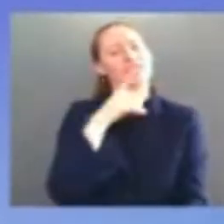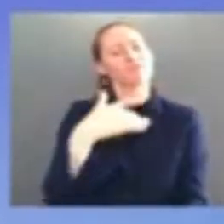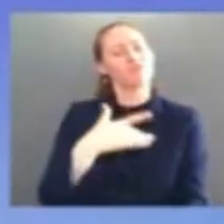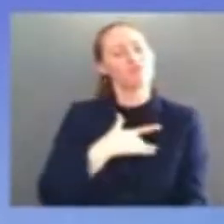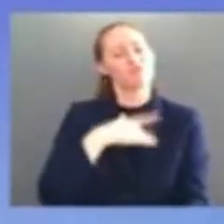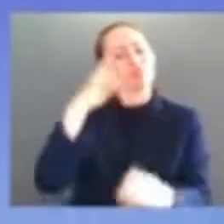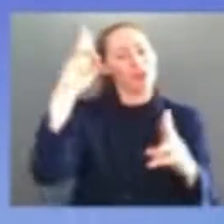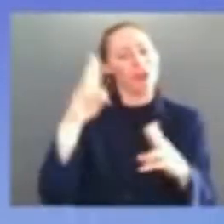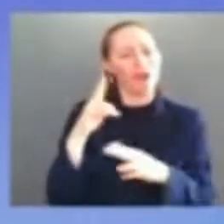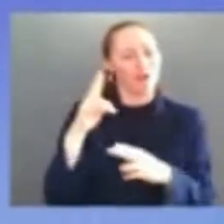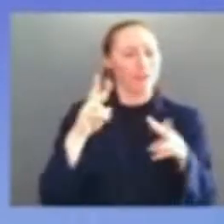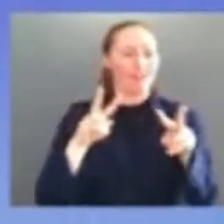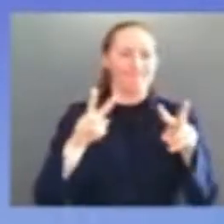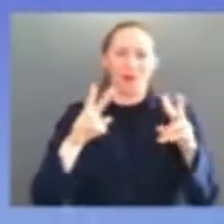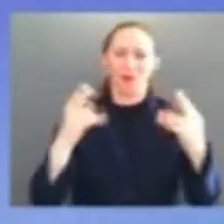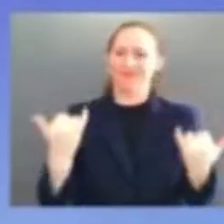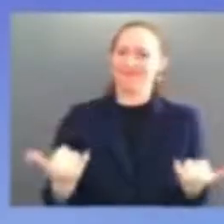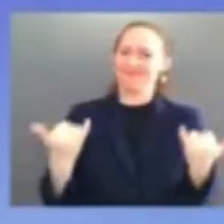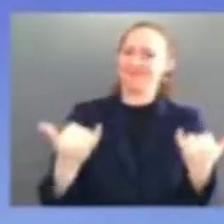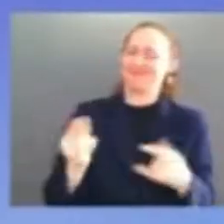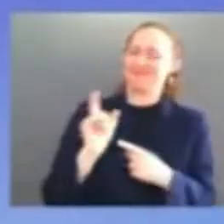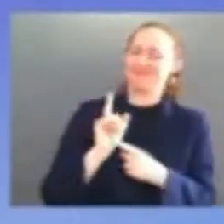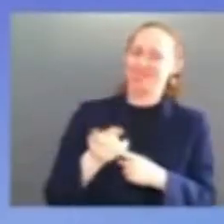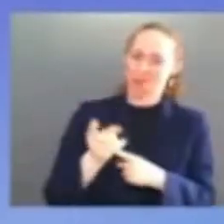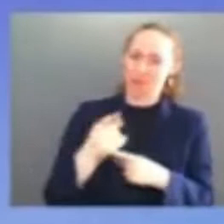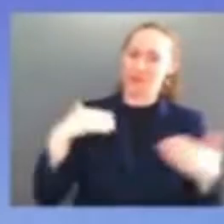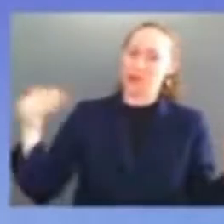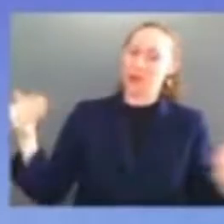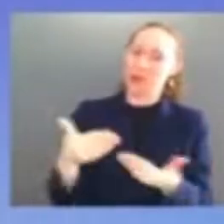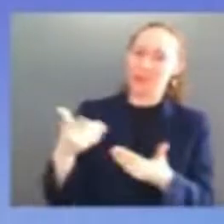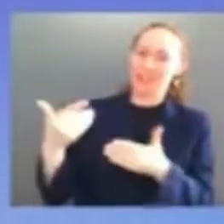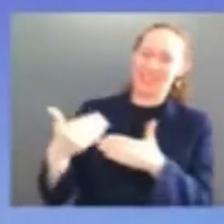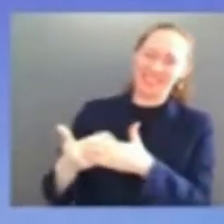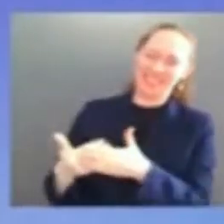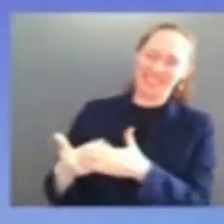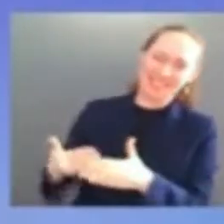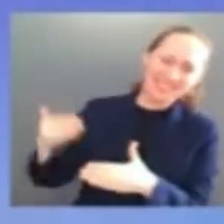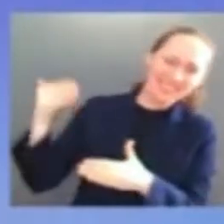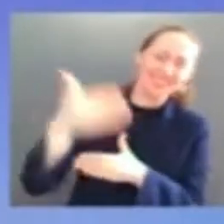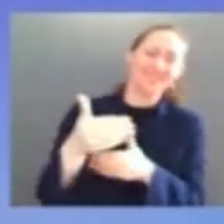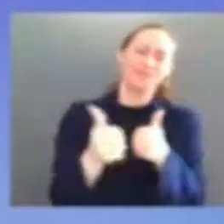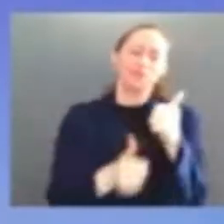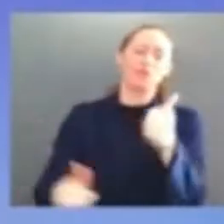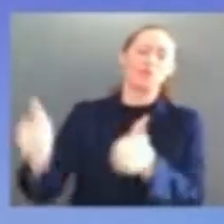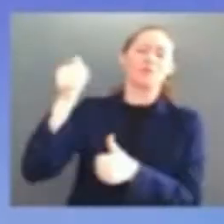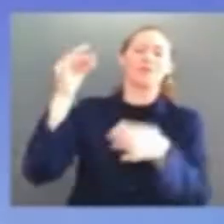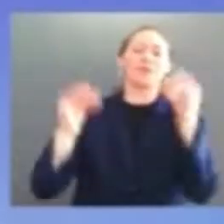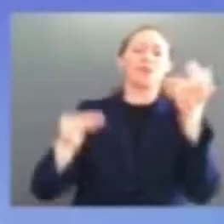the next associate justin united states supreme court the honorable katanji brown jackson